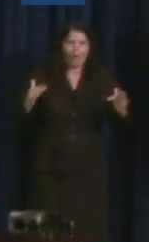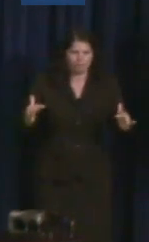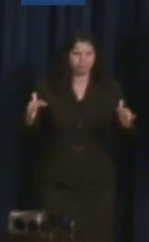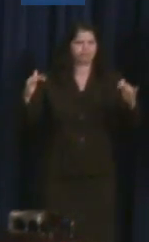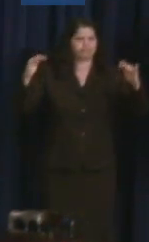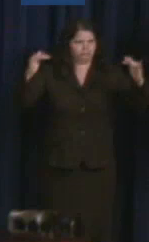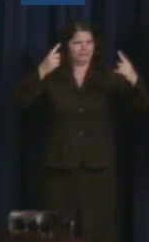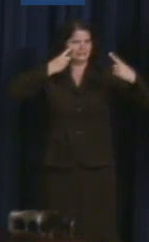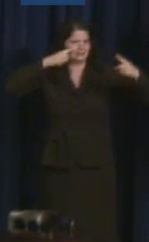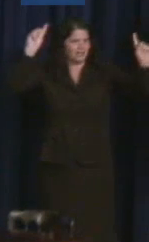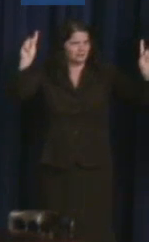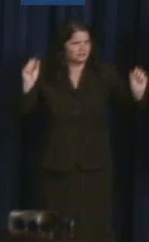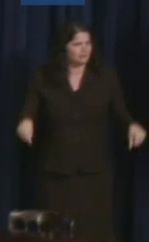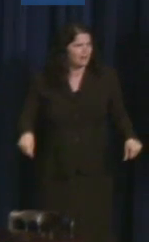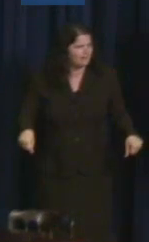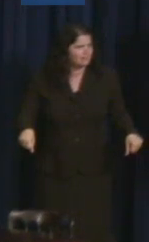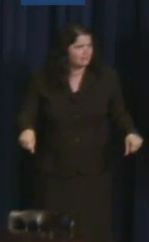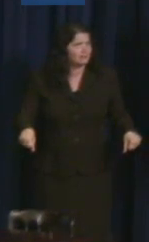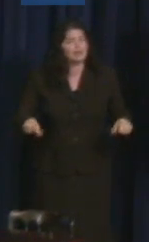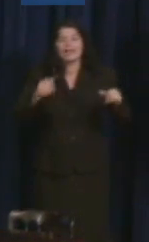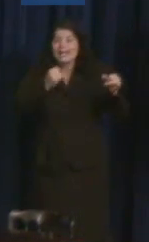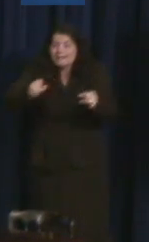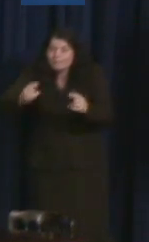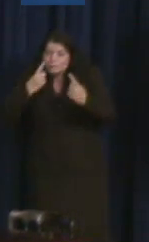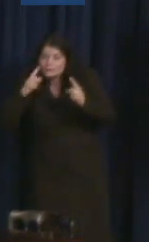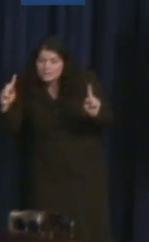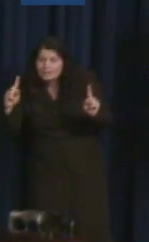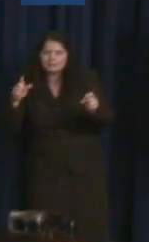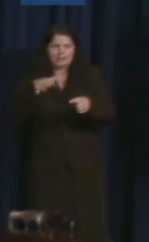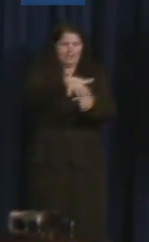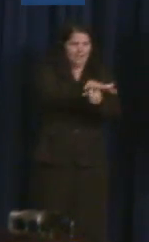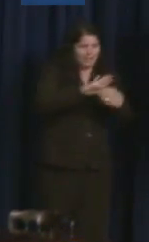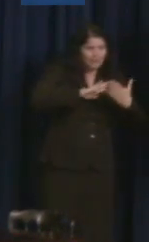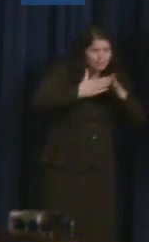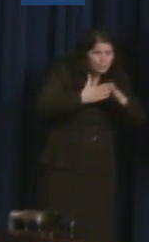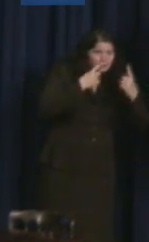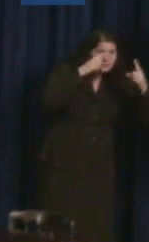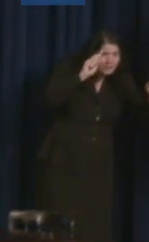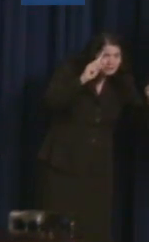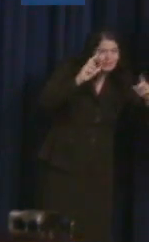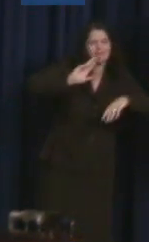success of our local communities and to our nation as a whole. And to be honest about it, if we're really being